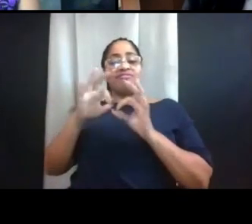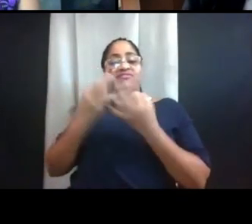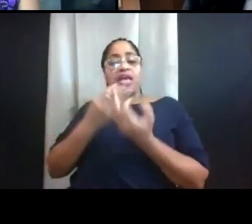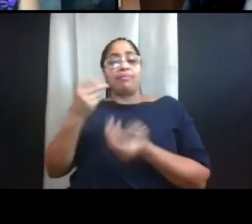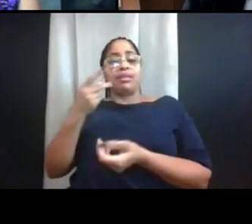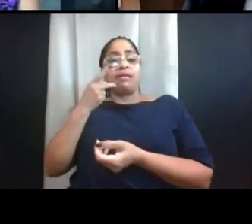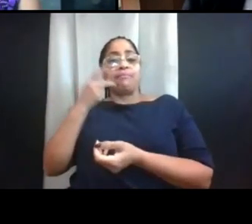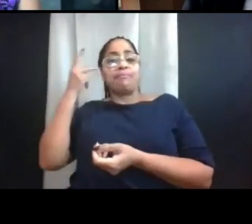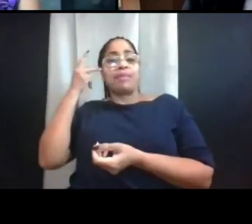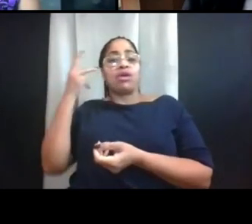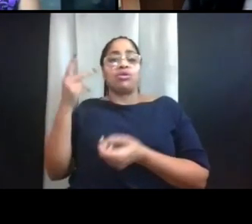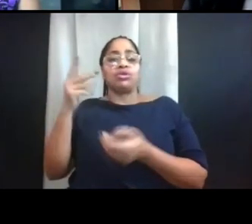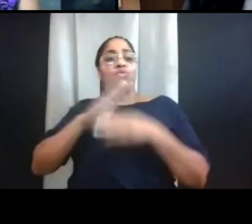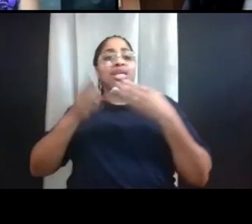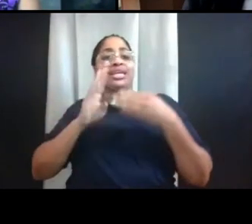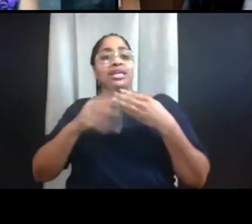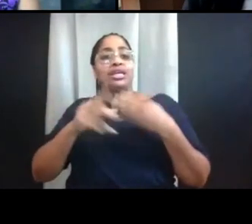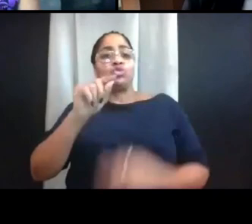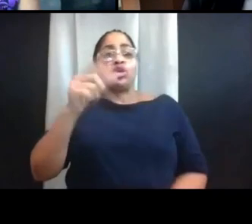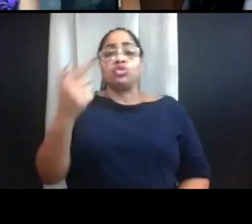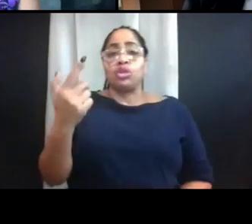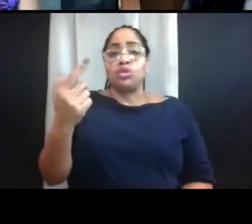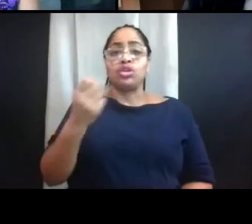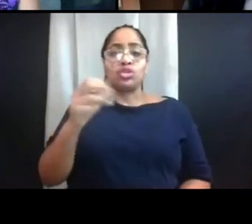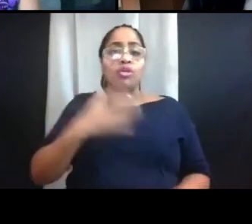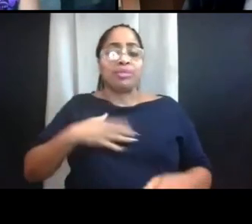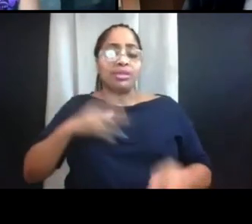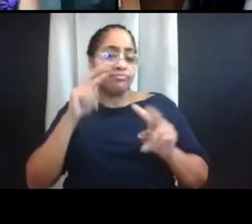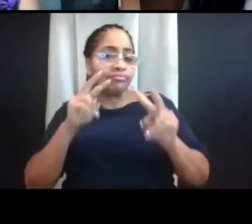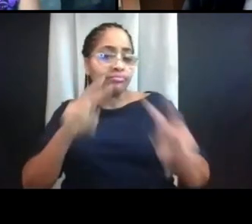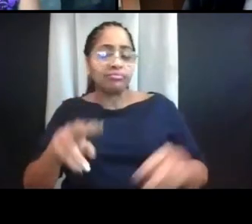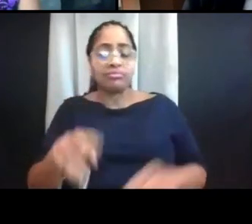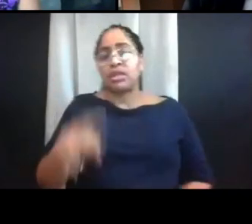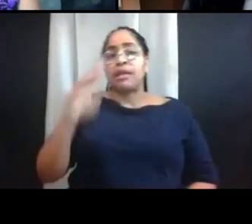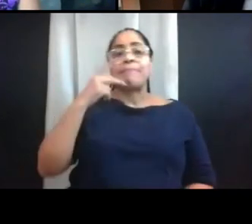So please stay tuned at parents.umich.edu.